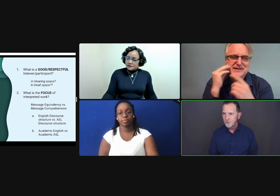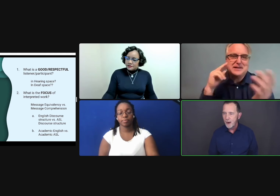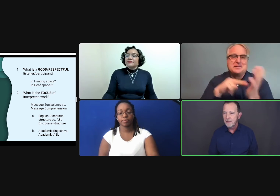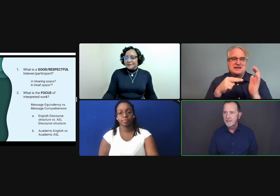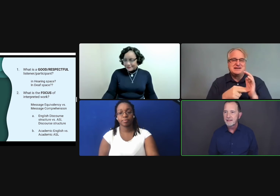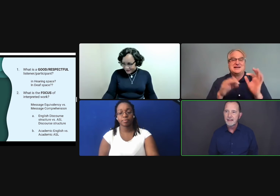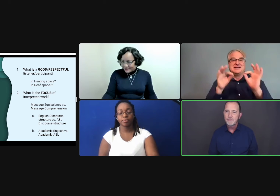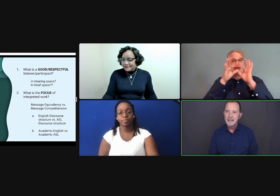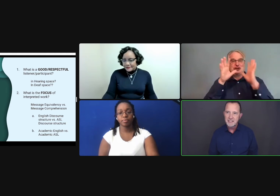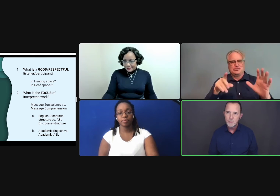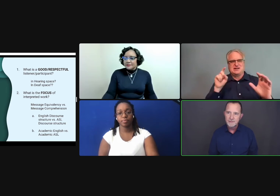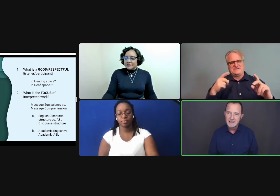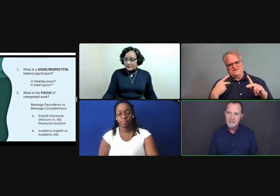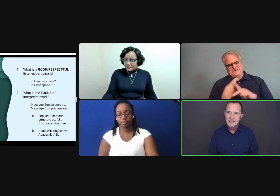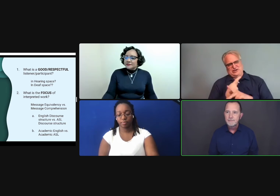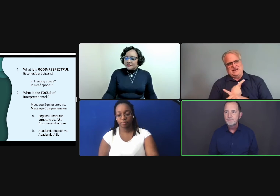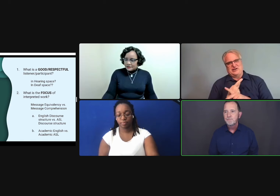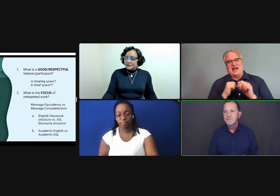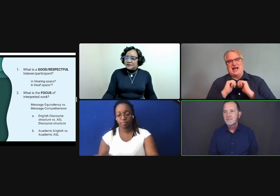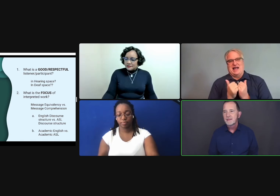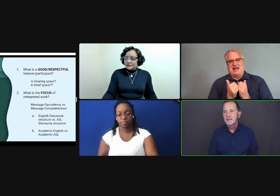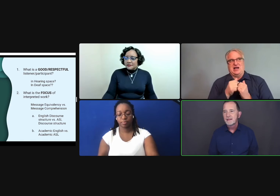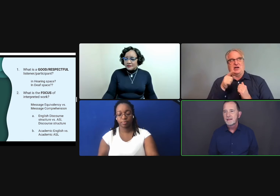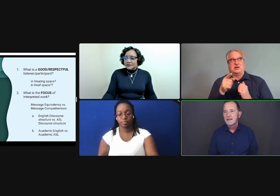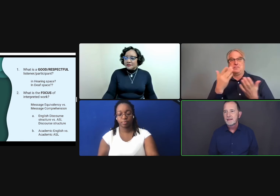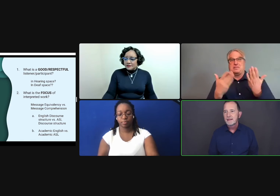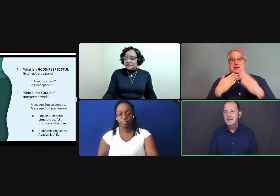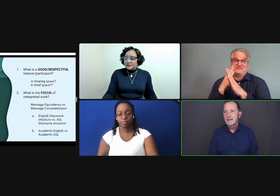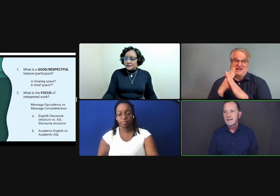rather than thinking of message equivalence,